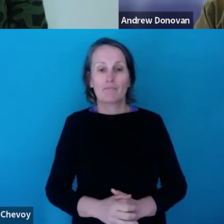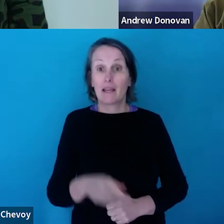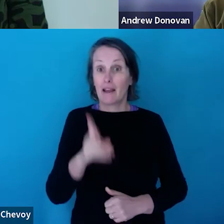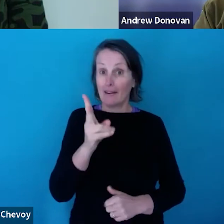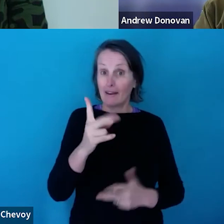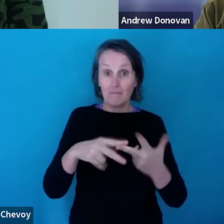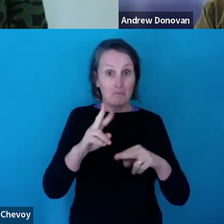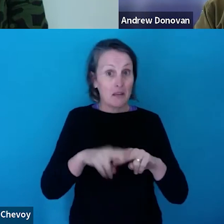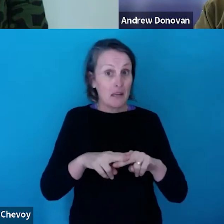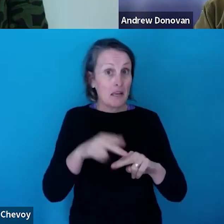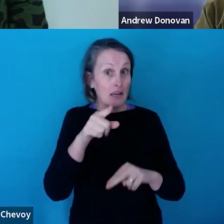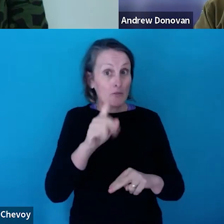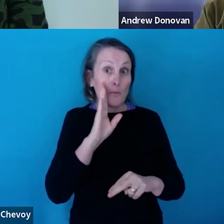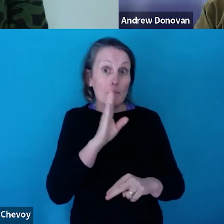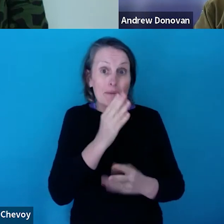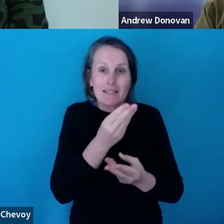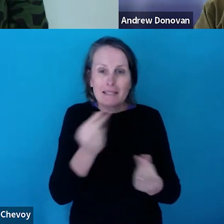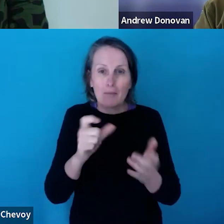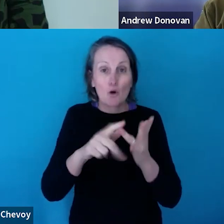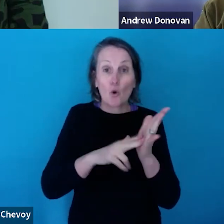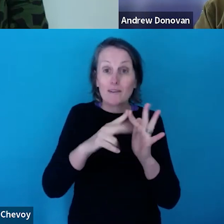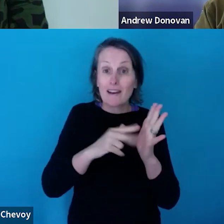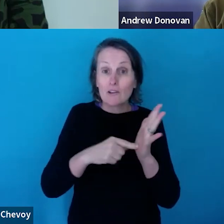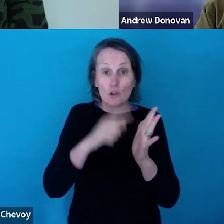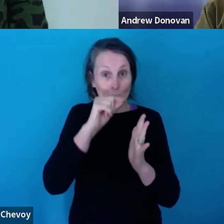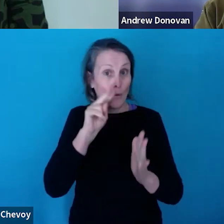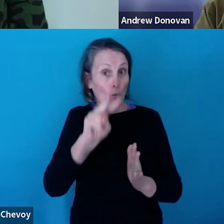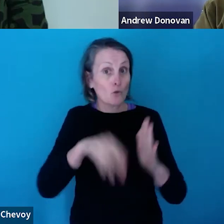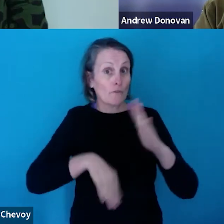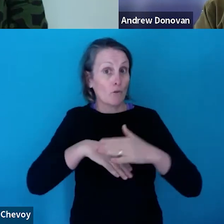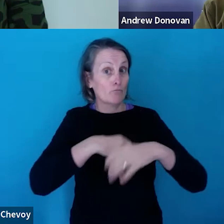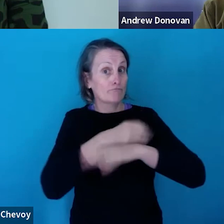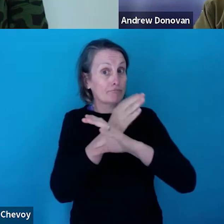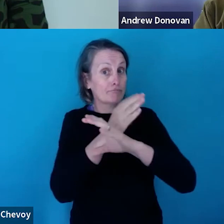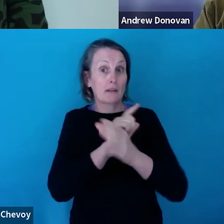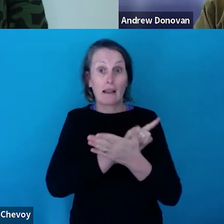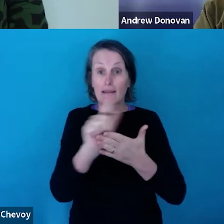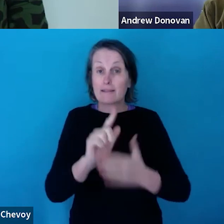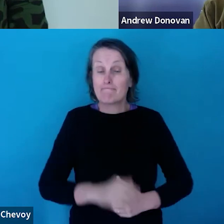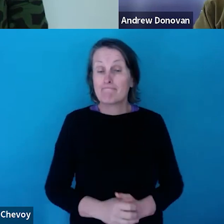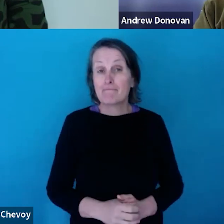missed some of the context you can watch the whole thing through if you so desire.